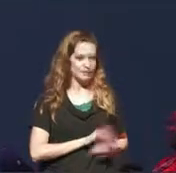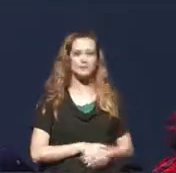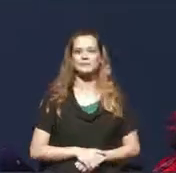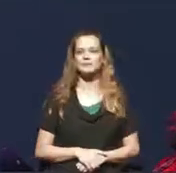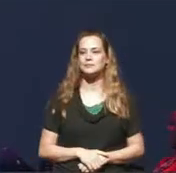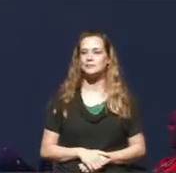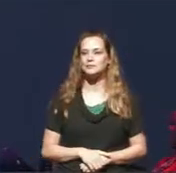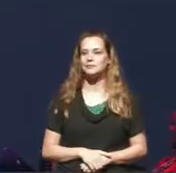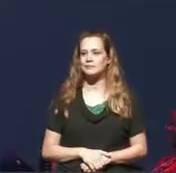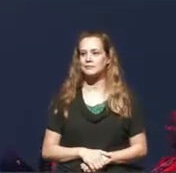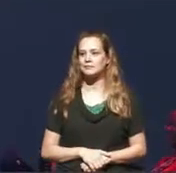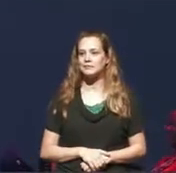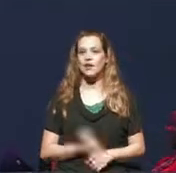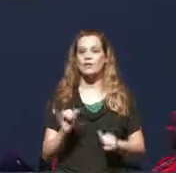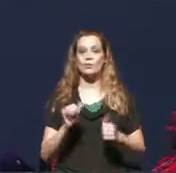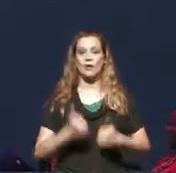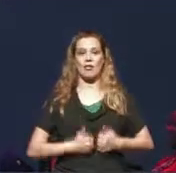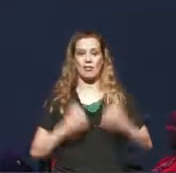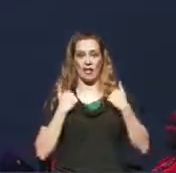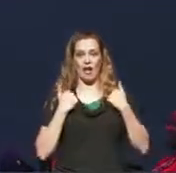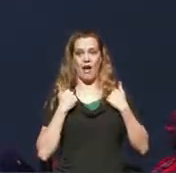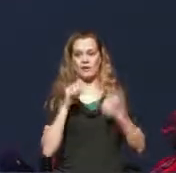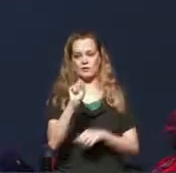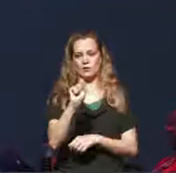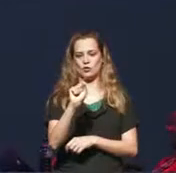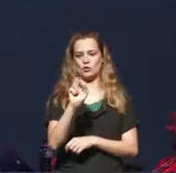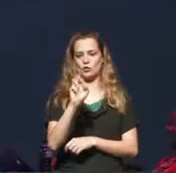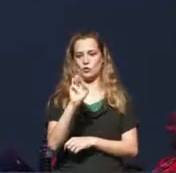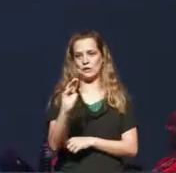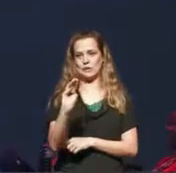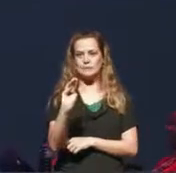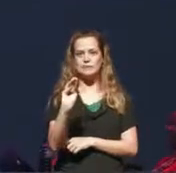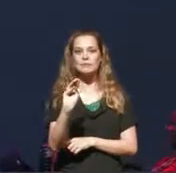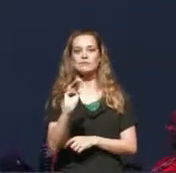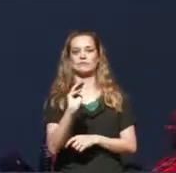Oh yes, we are also live streaming and we would like to say hello